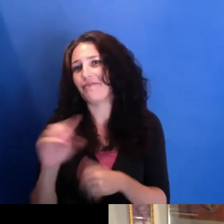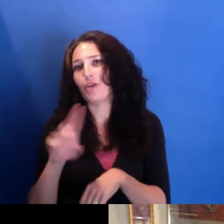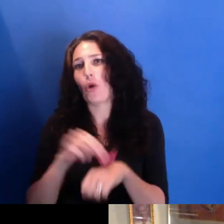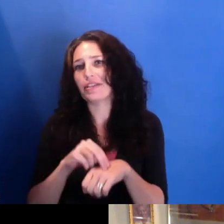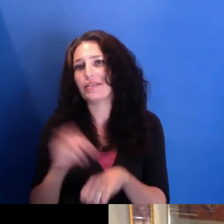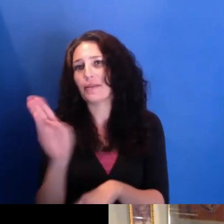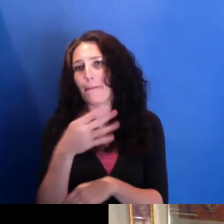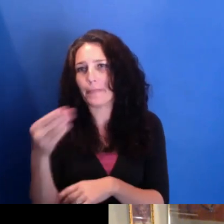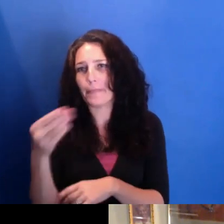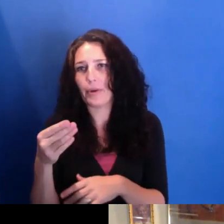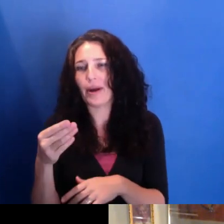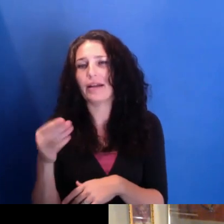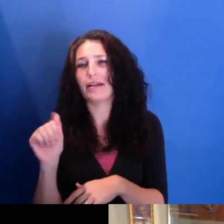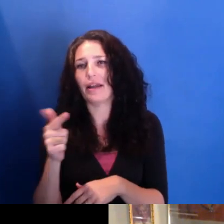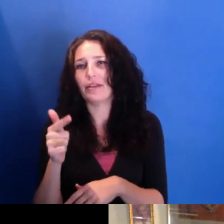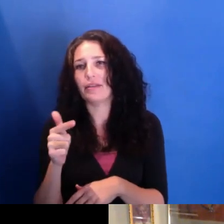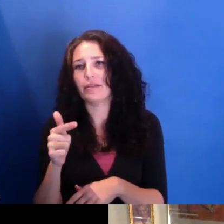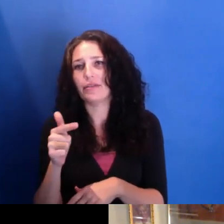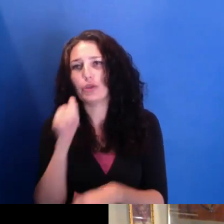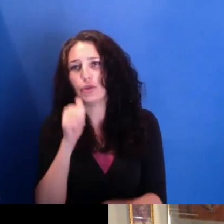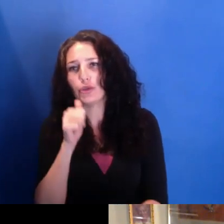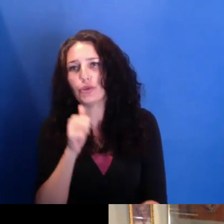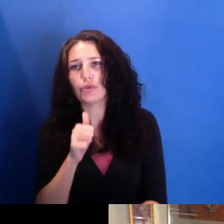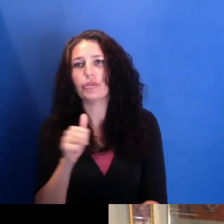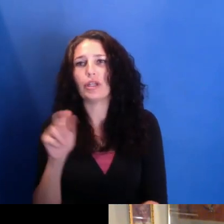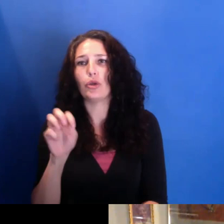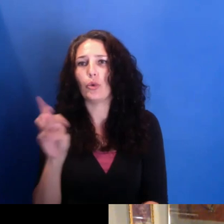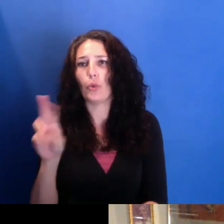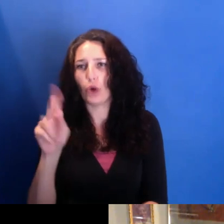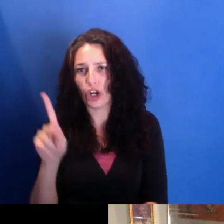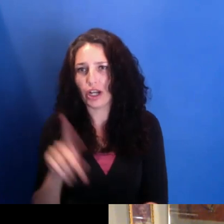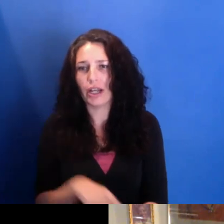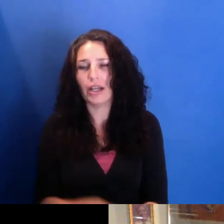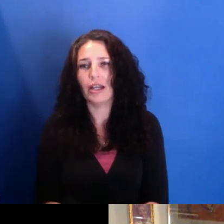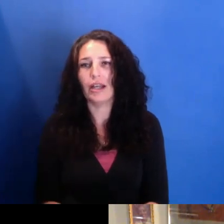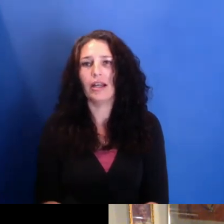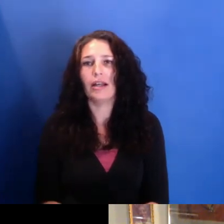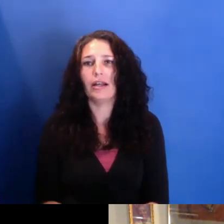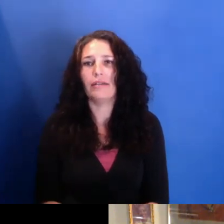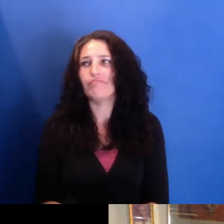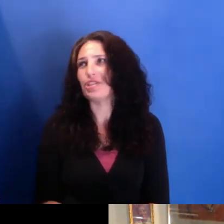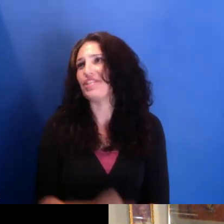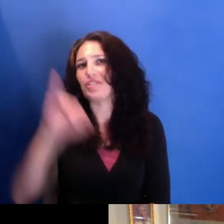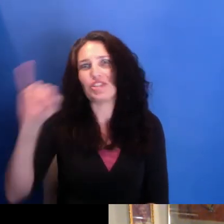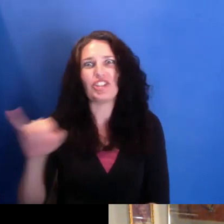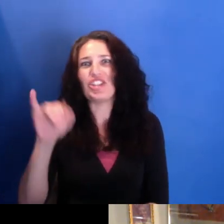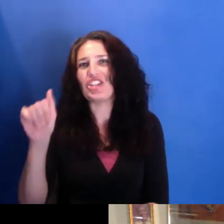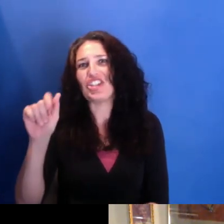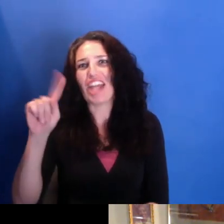Amina Baraka, Newark, just jazz music in Newark, the Nation of--